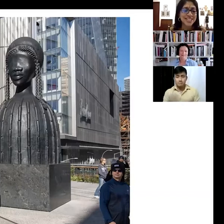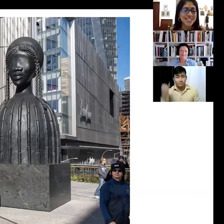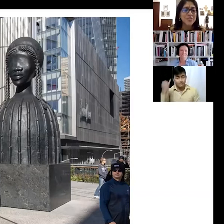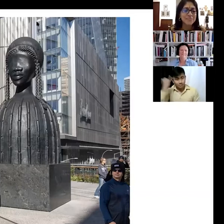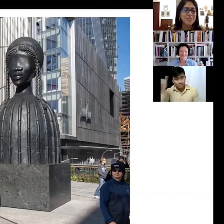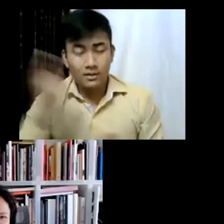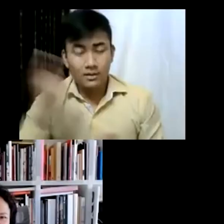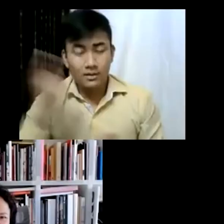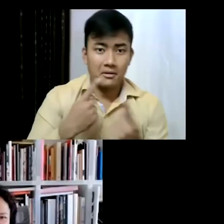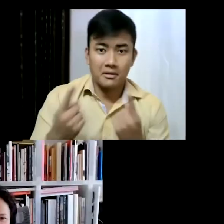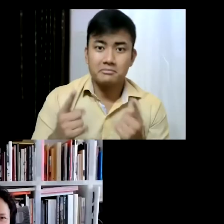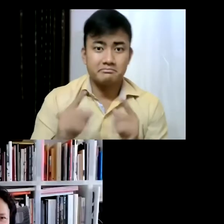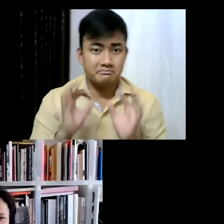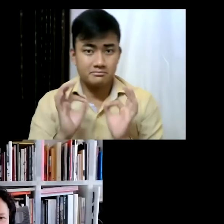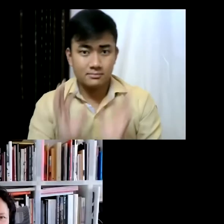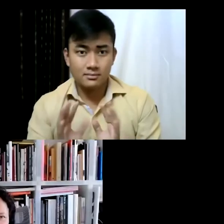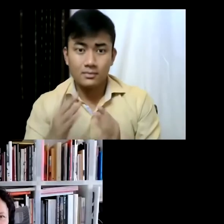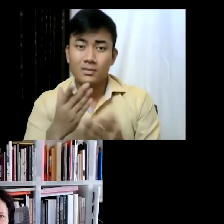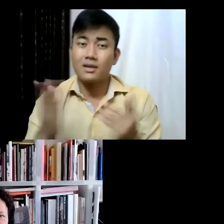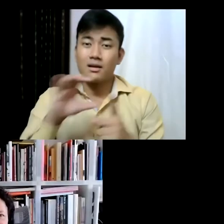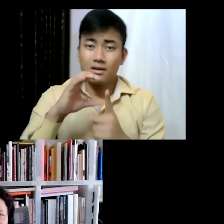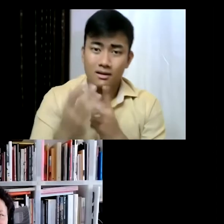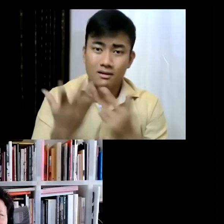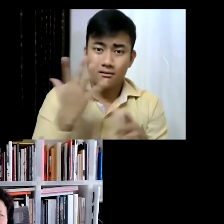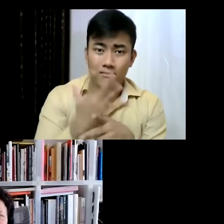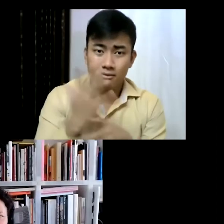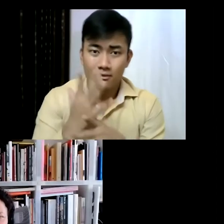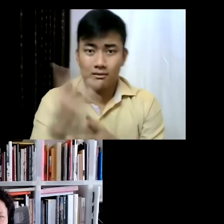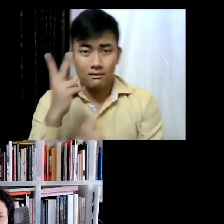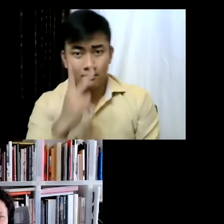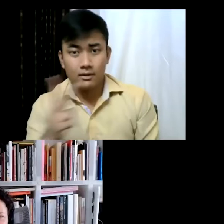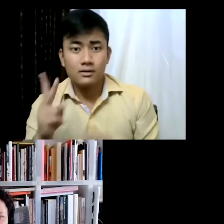you get people to come in. So it's like a cultural hub where you... have this excitement.... yeah...